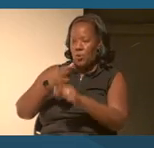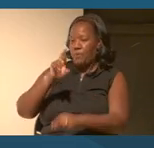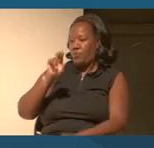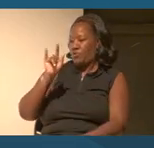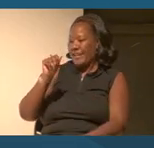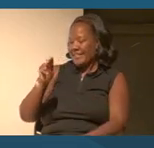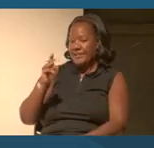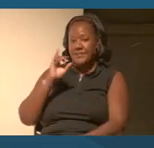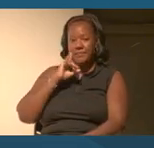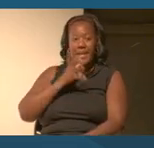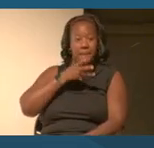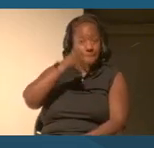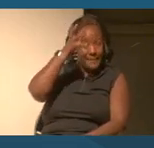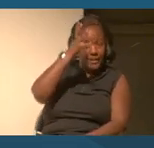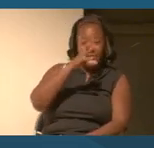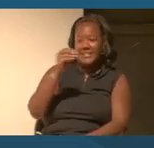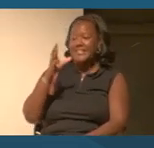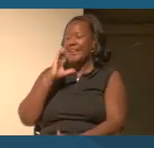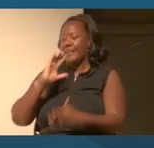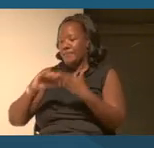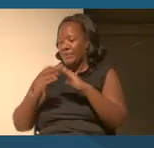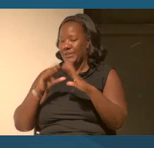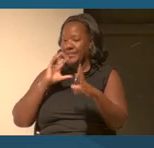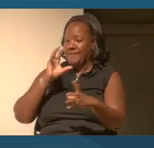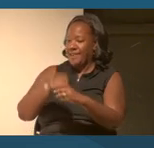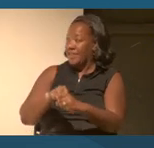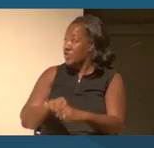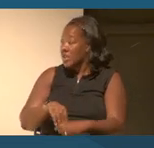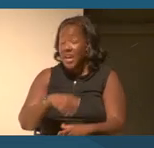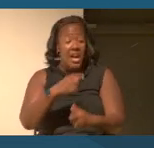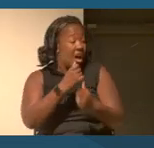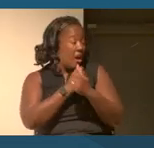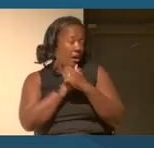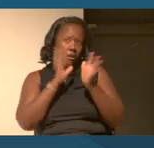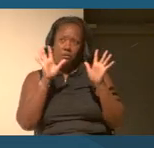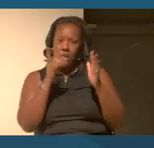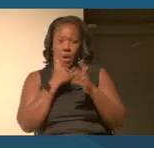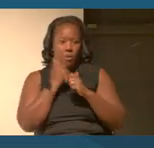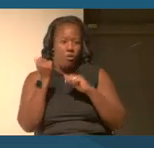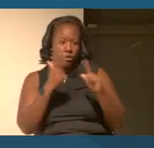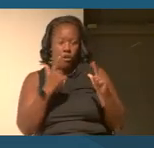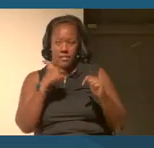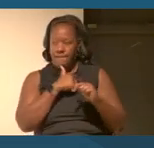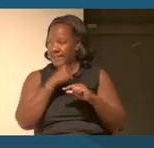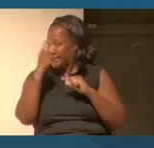I'd love for all of us to think about that. (UNKNOWN) school board. Yeah, maybe I'll start.